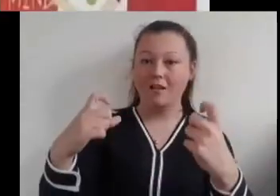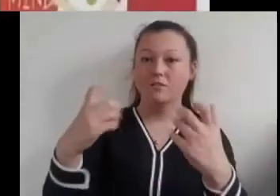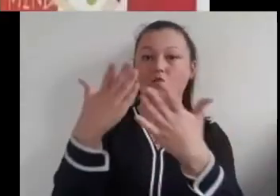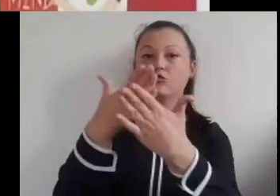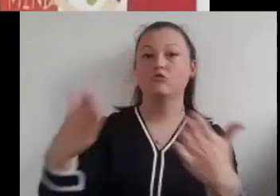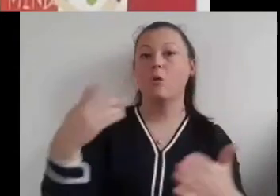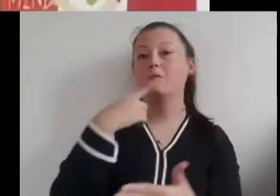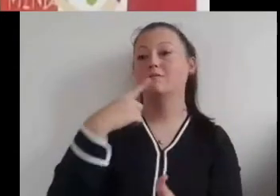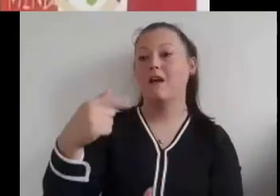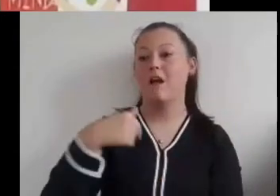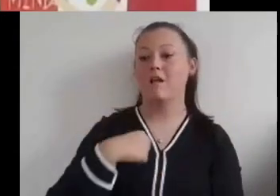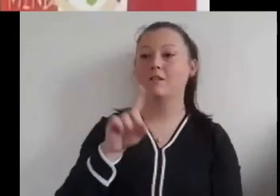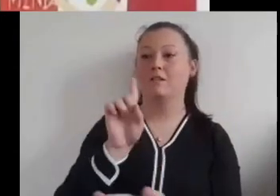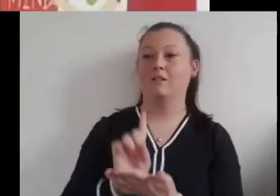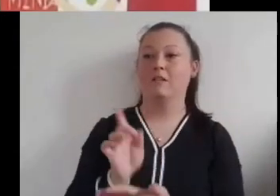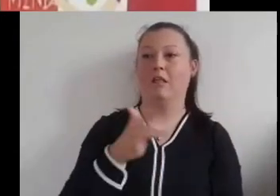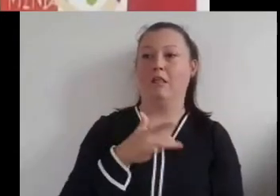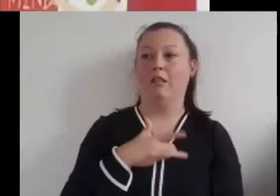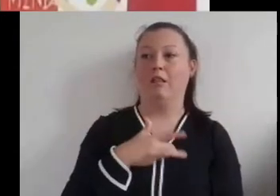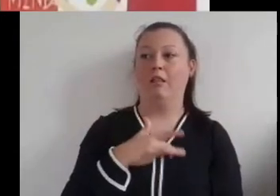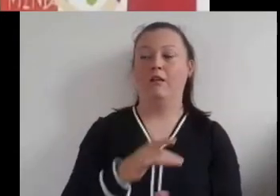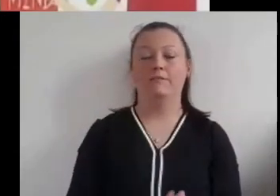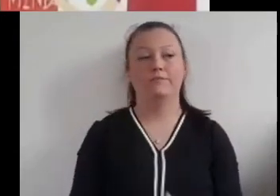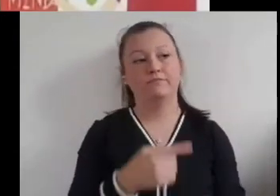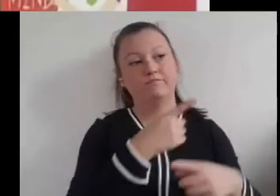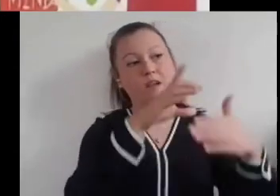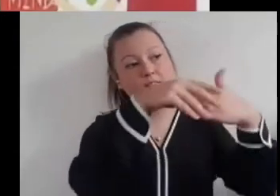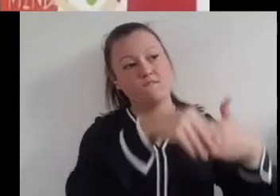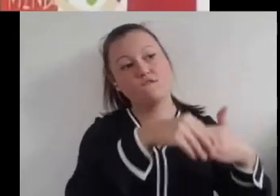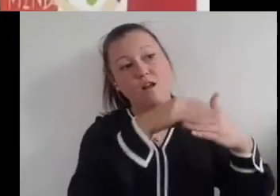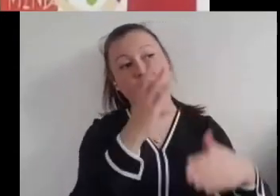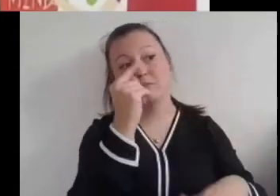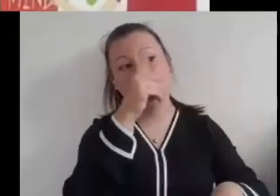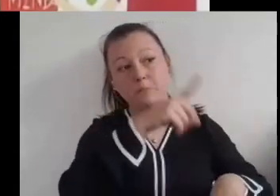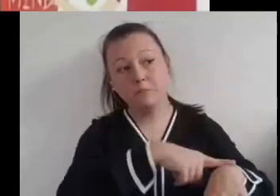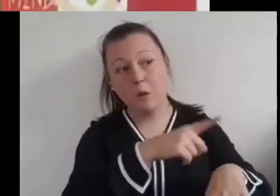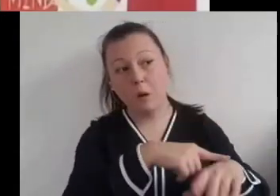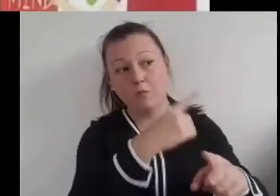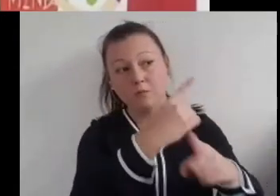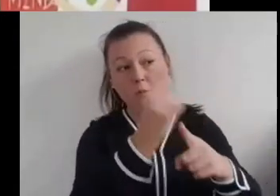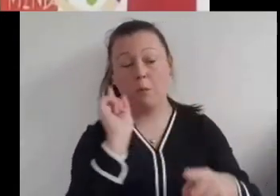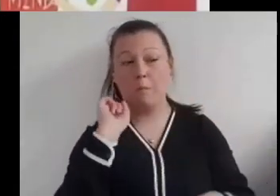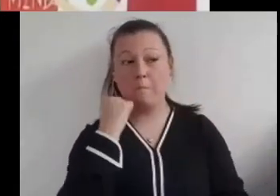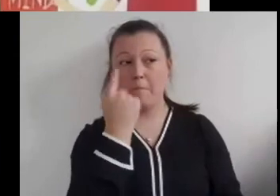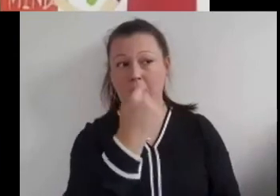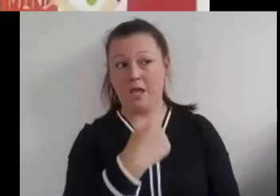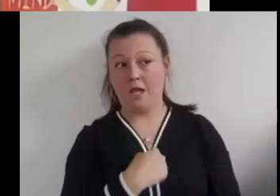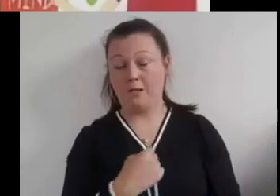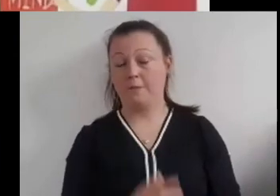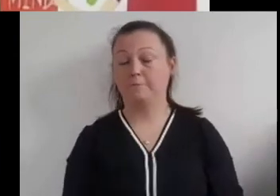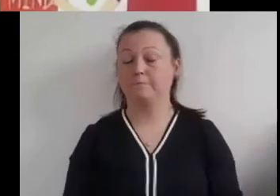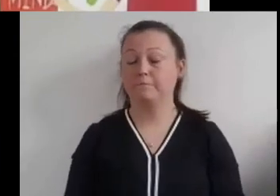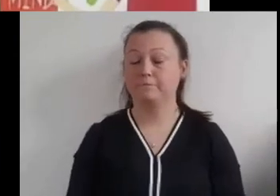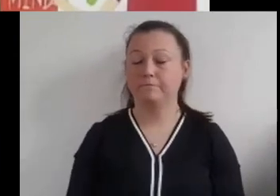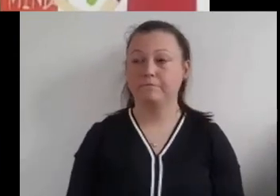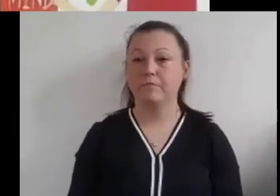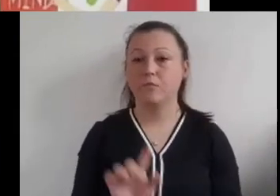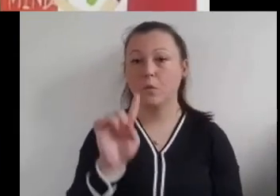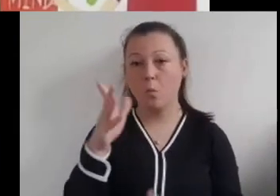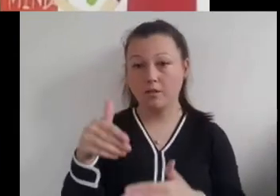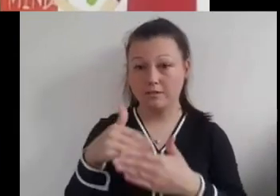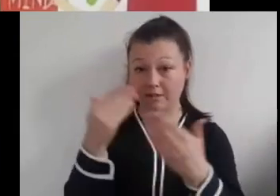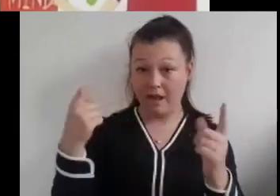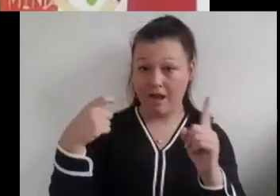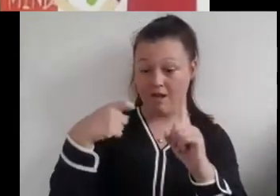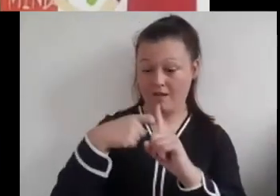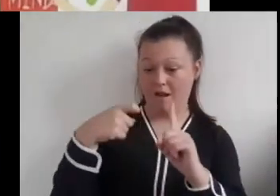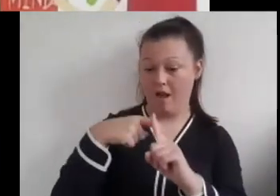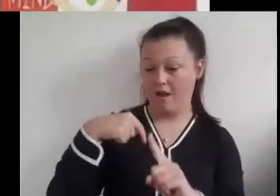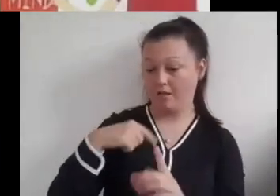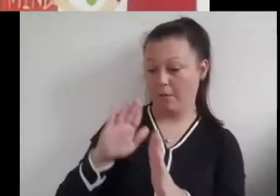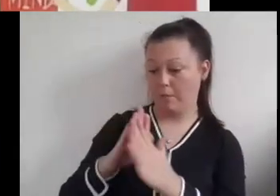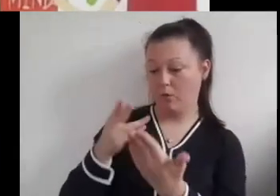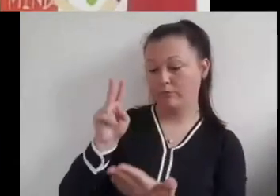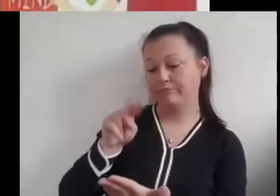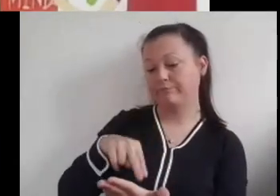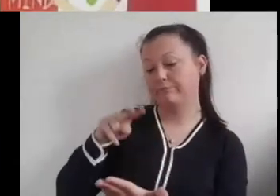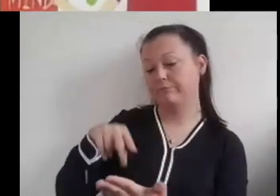One day, Kate read a book about strong minds. She learned if everyone has their own brain and can make up their own mind.